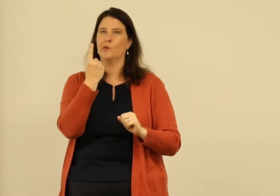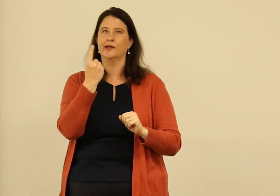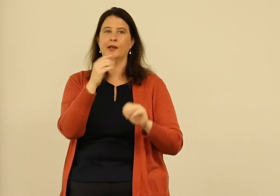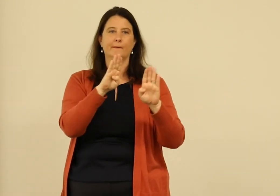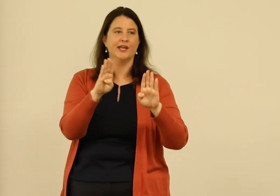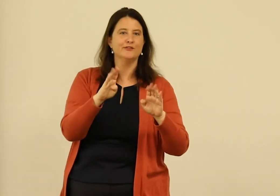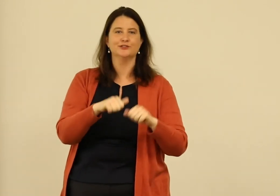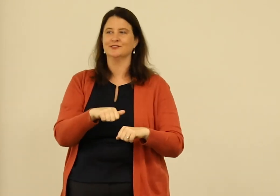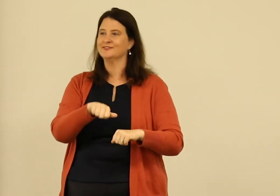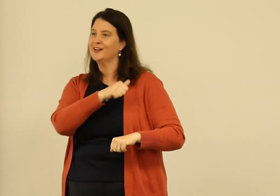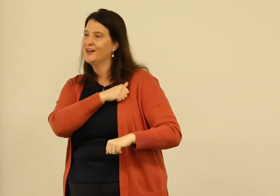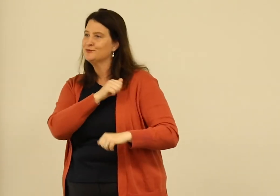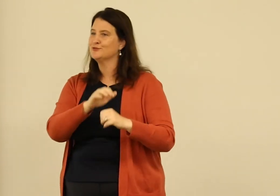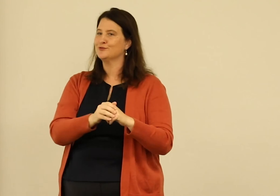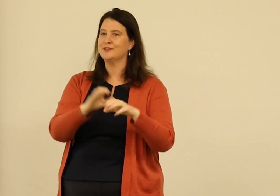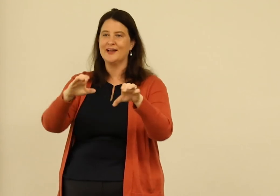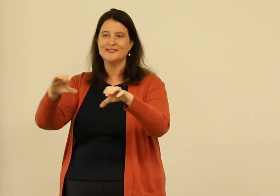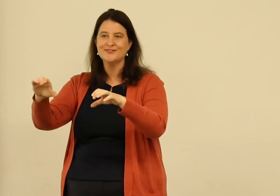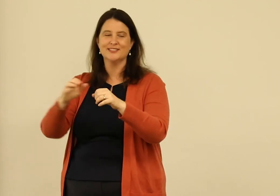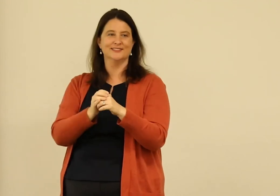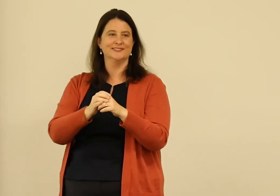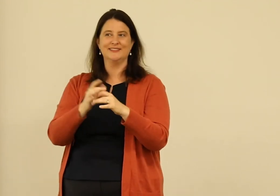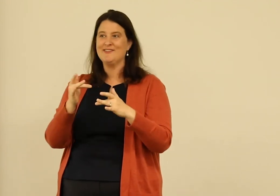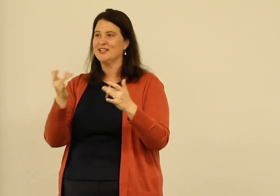It's not just about behaviors and attitudes and activities,